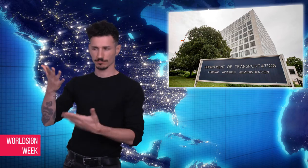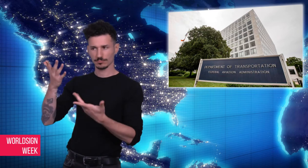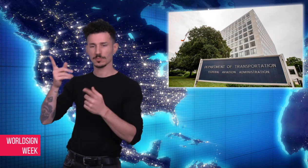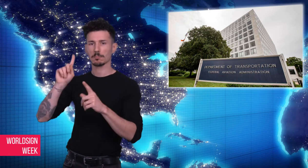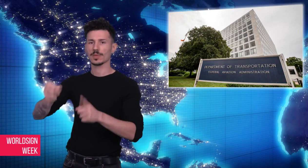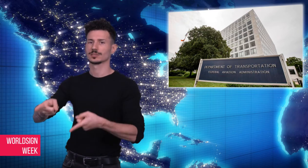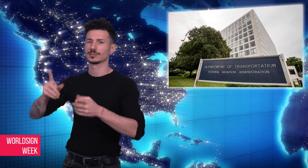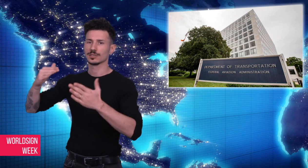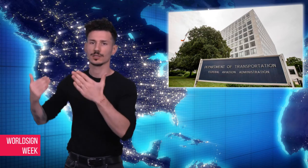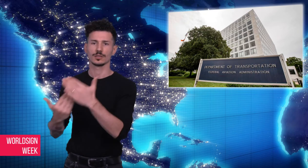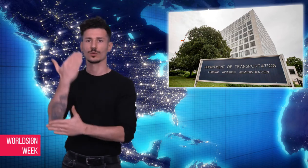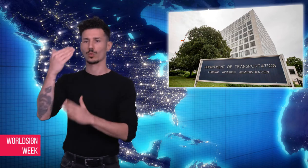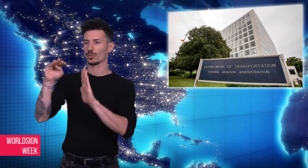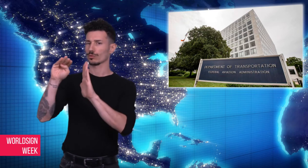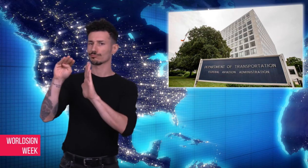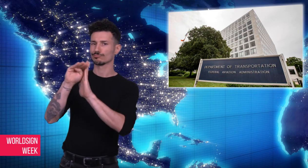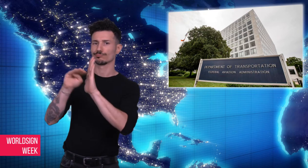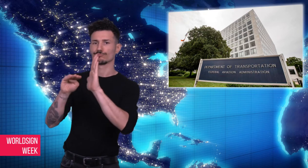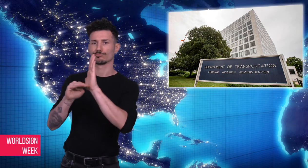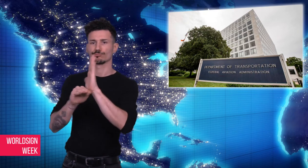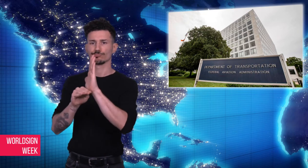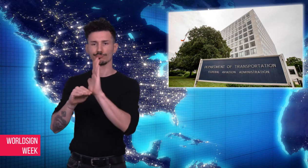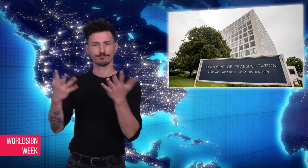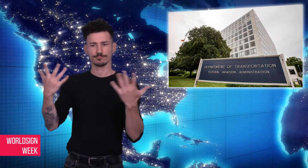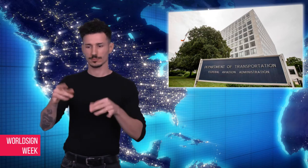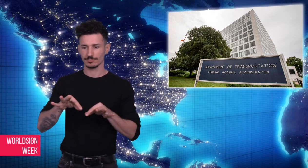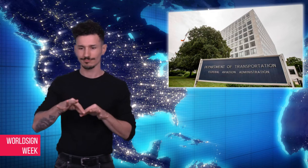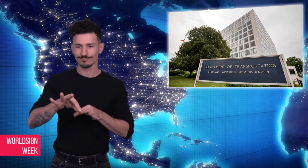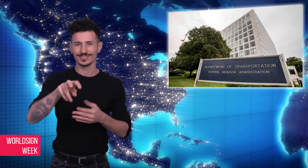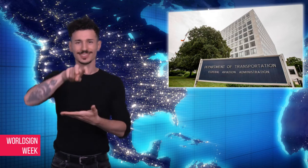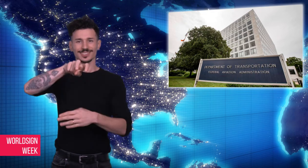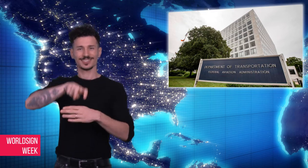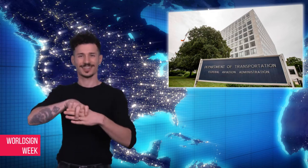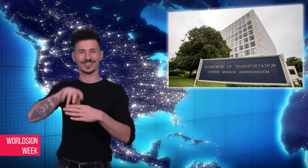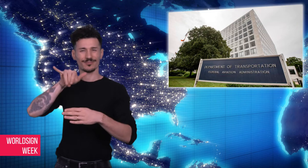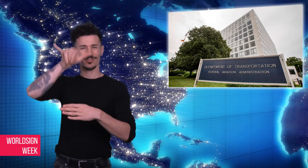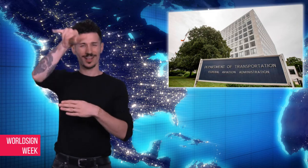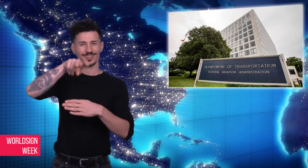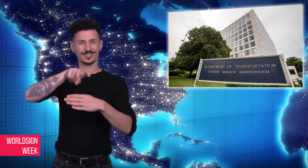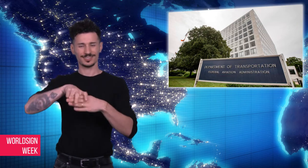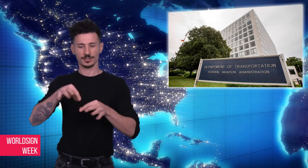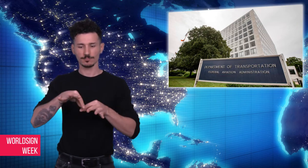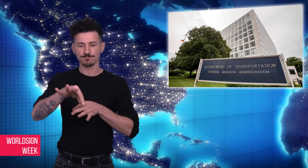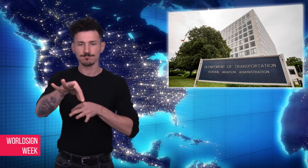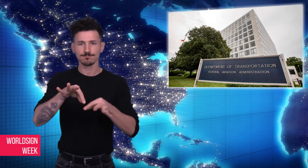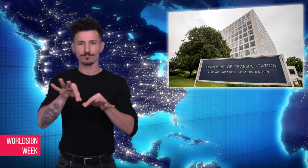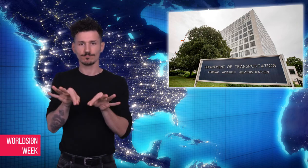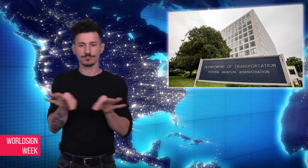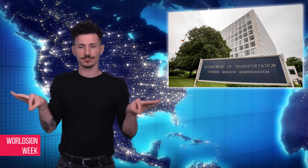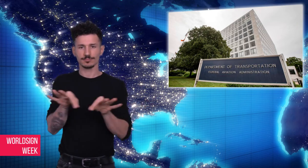set new minimum requirements for seats on airplanes. This